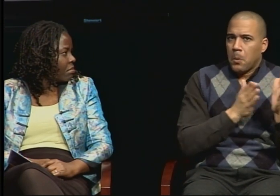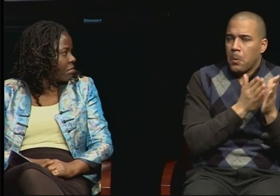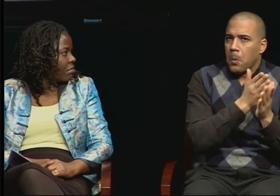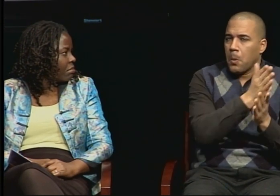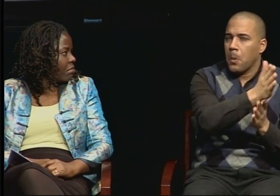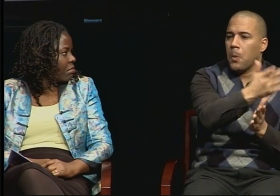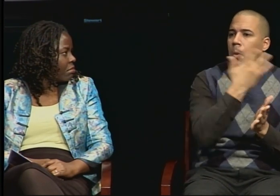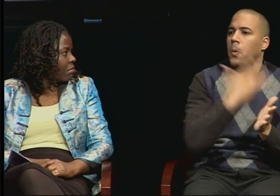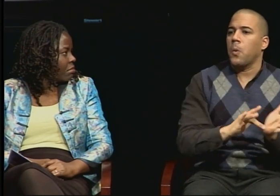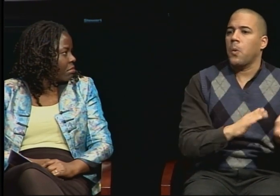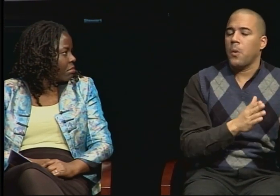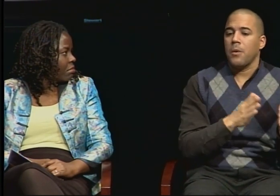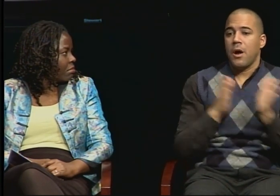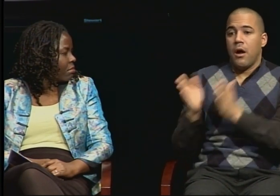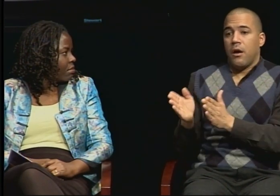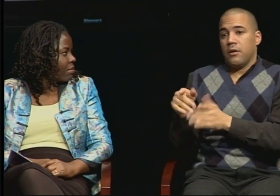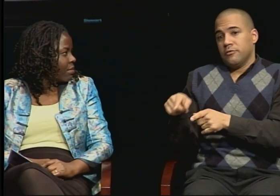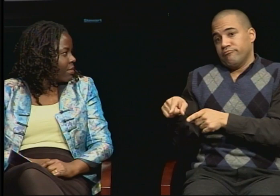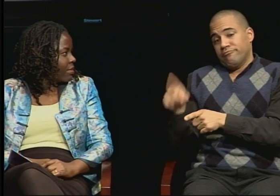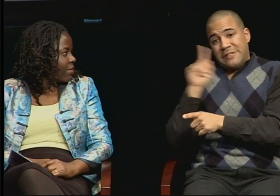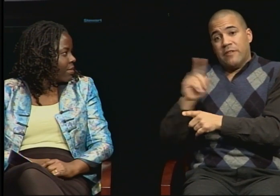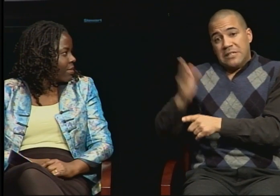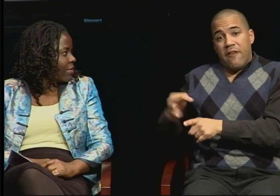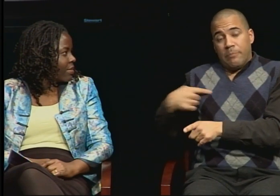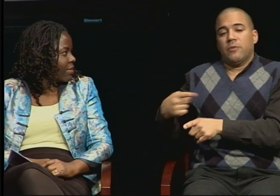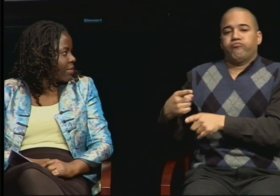I had to overcome challenges of audism, as well.